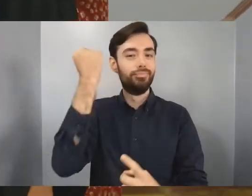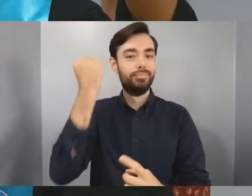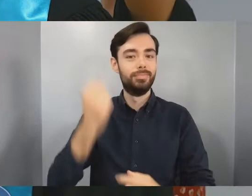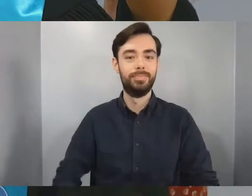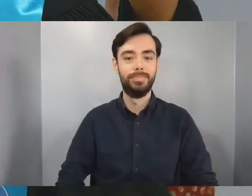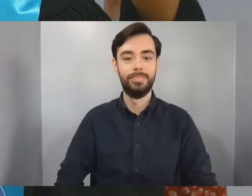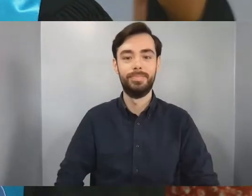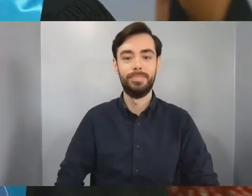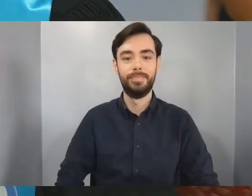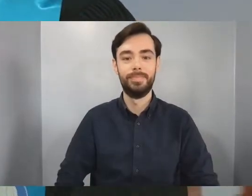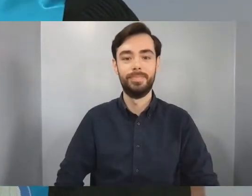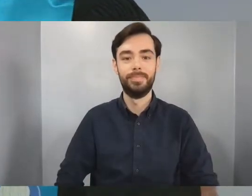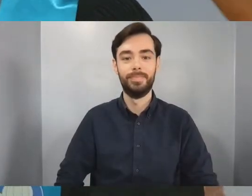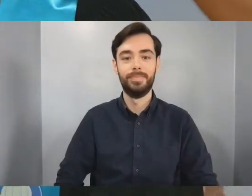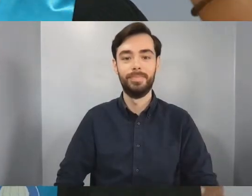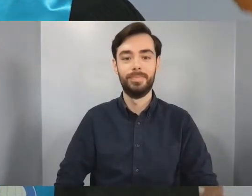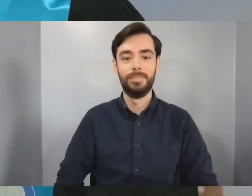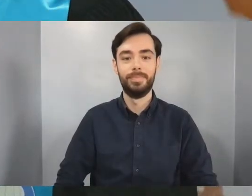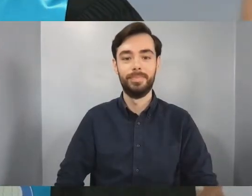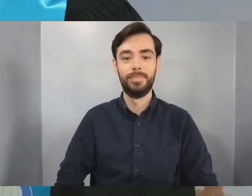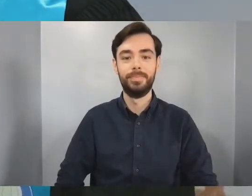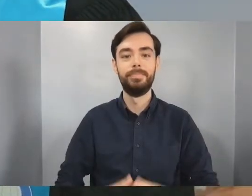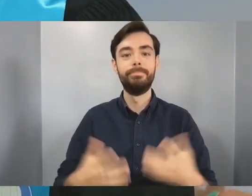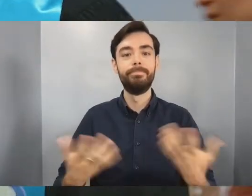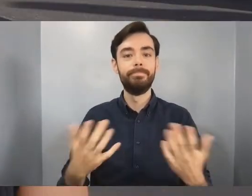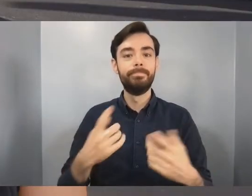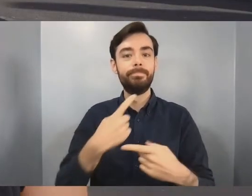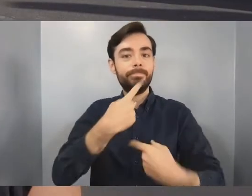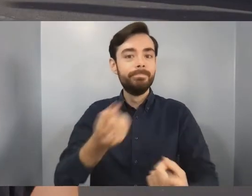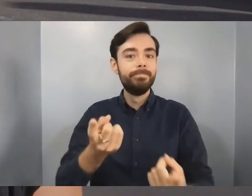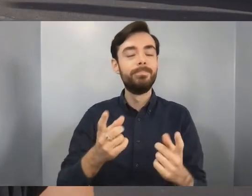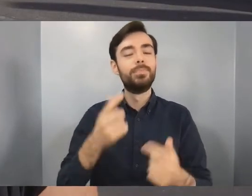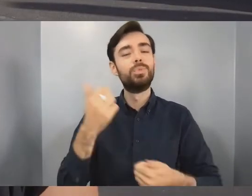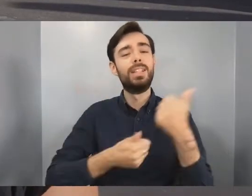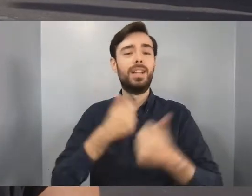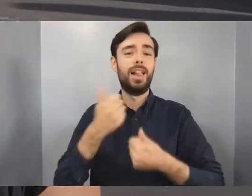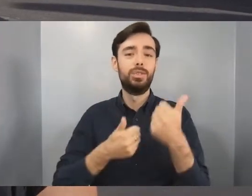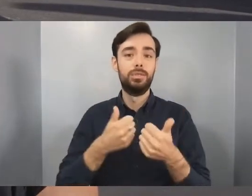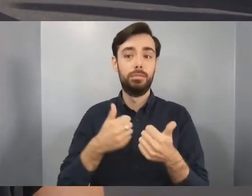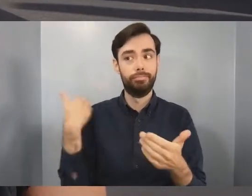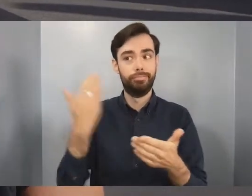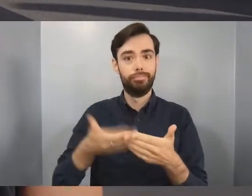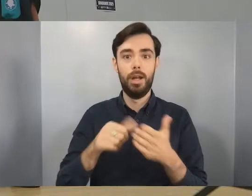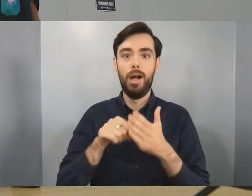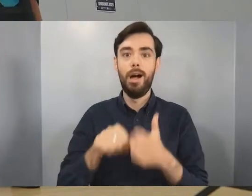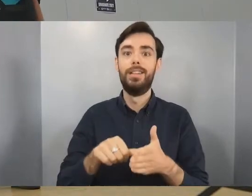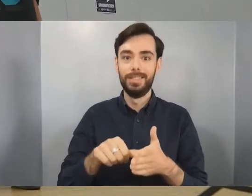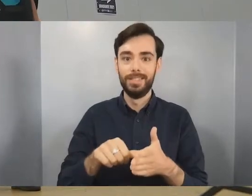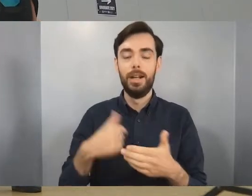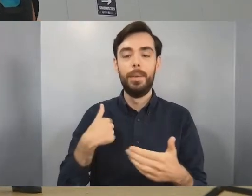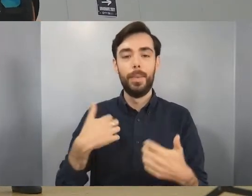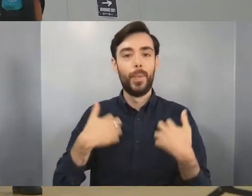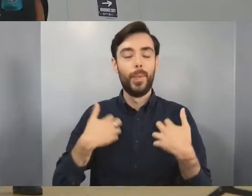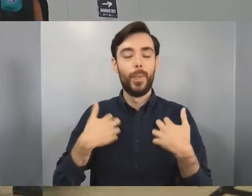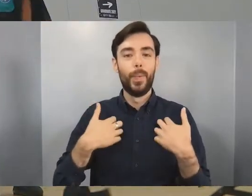of 2021 is congratulations guys it's been a hard year. I'm looking forward to seeing you out and about and going back to normality.